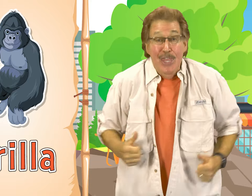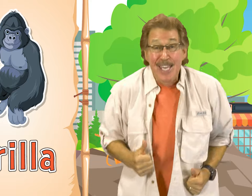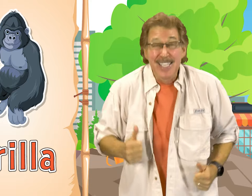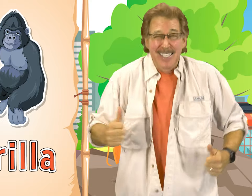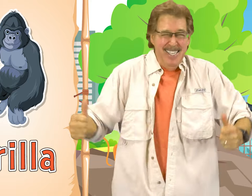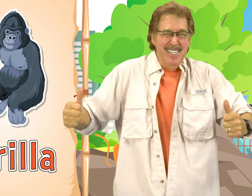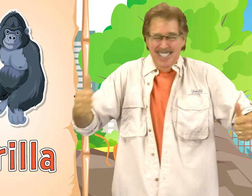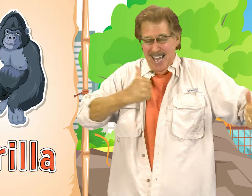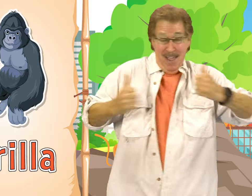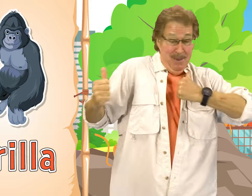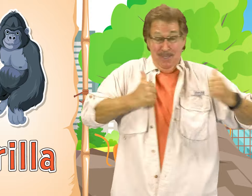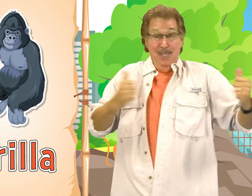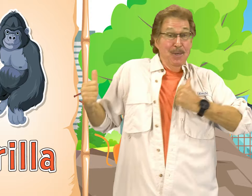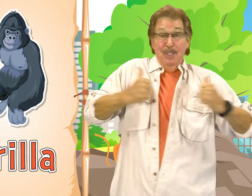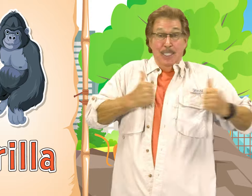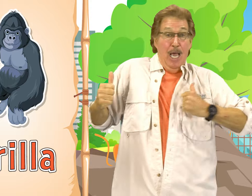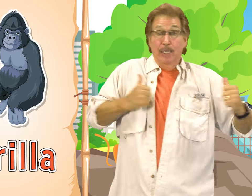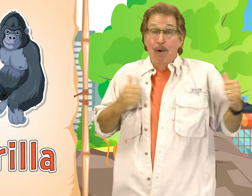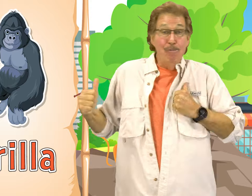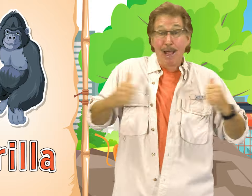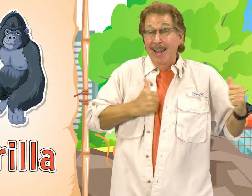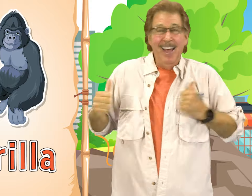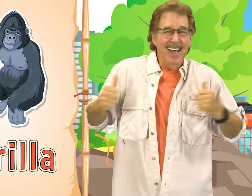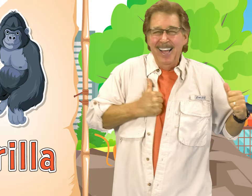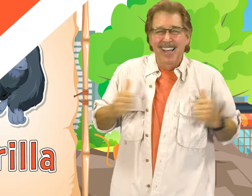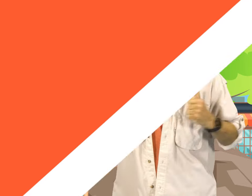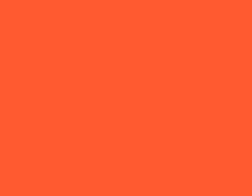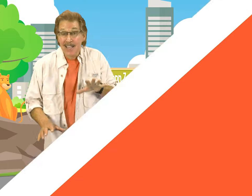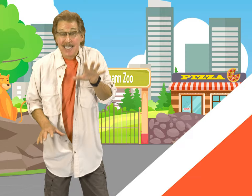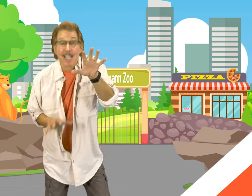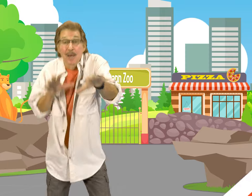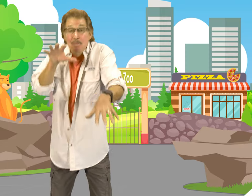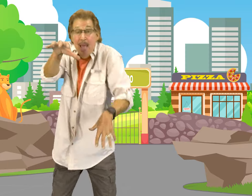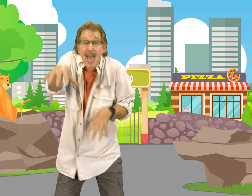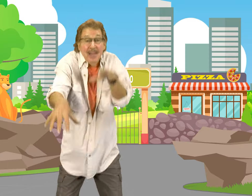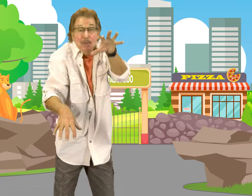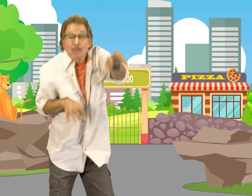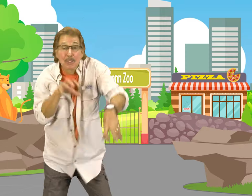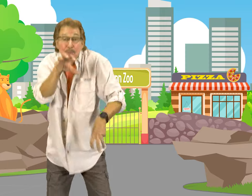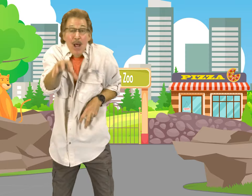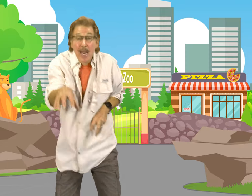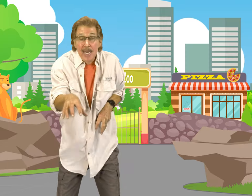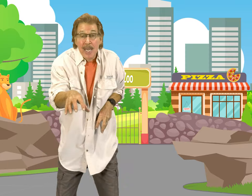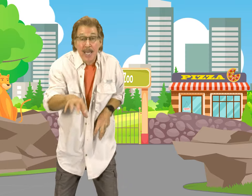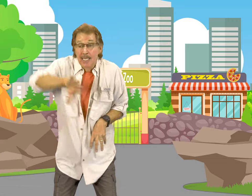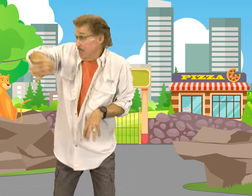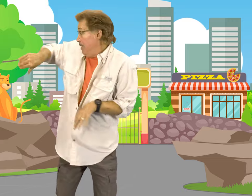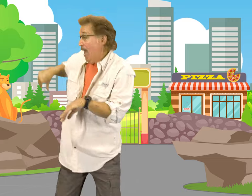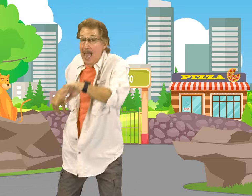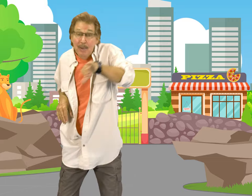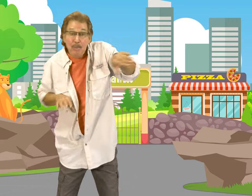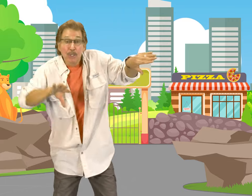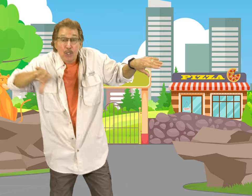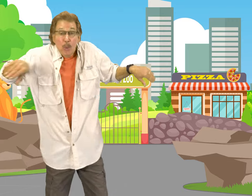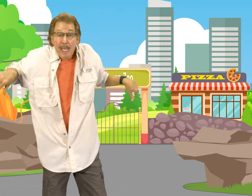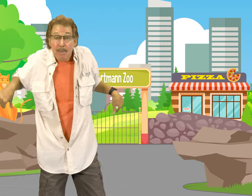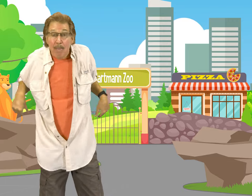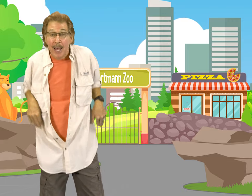This is how you sign gorilla Some animals run Some animals swim